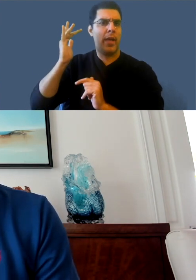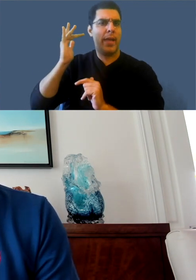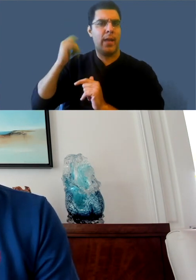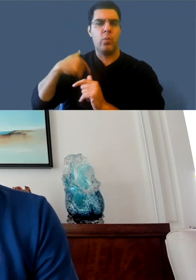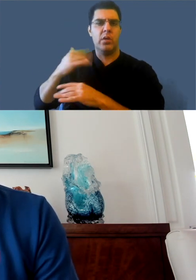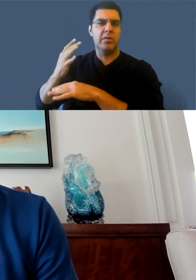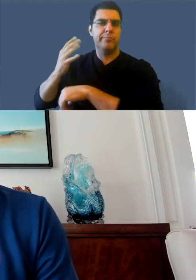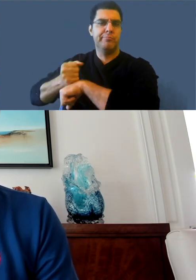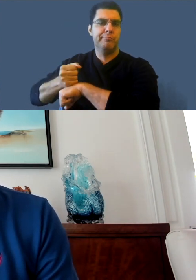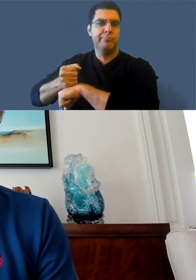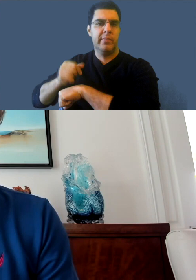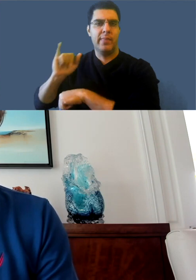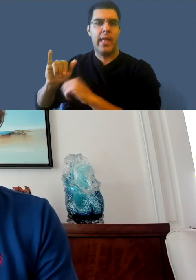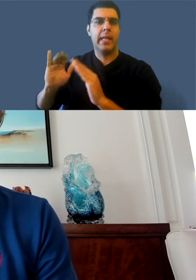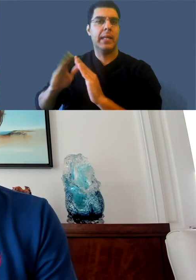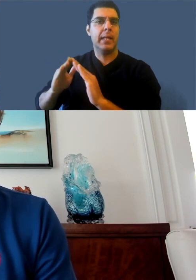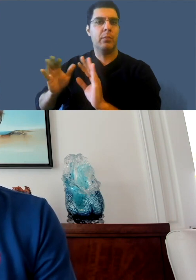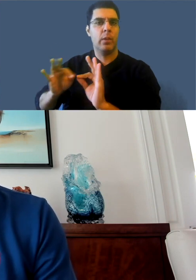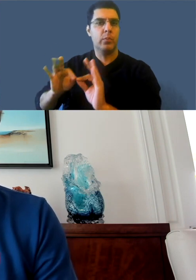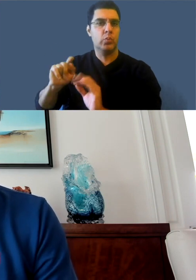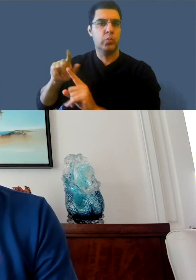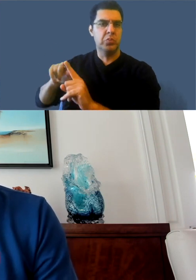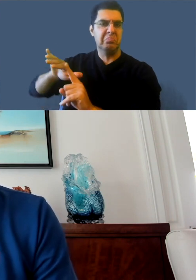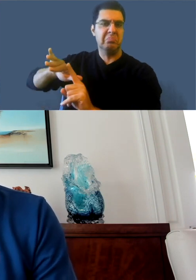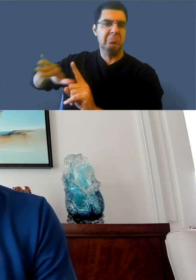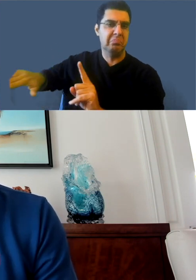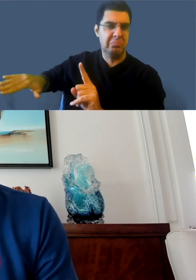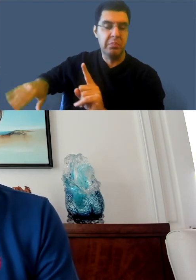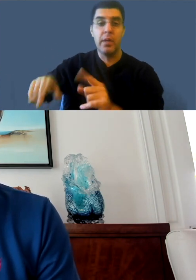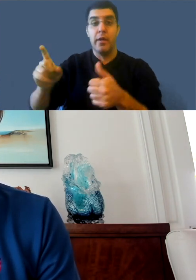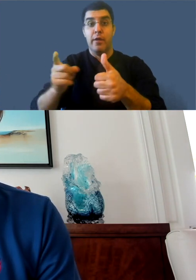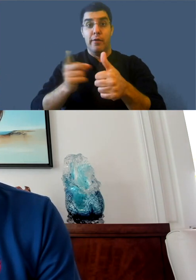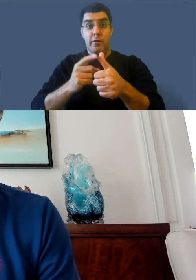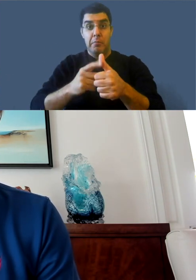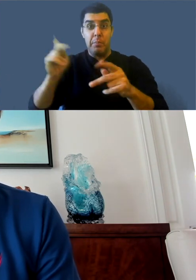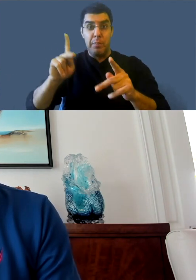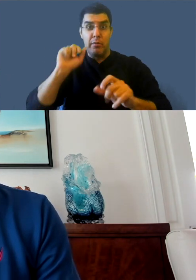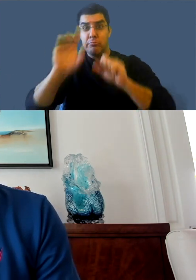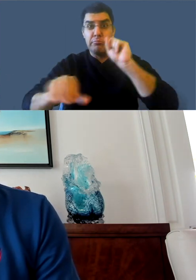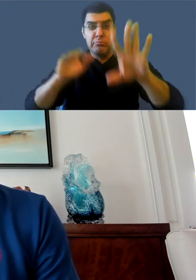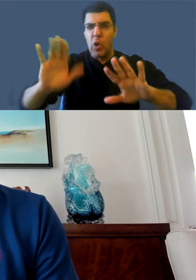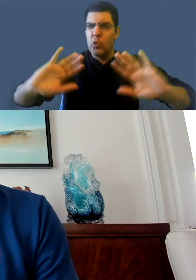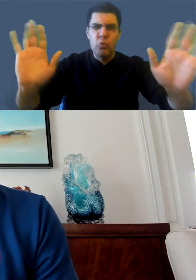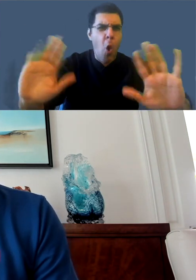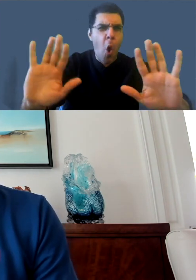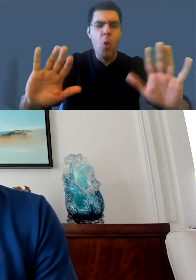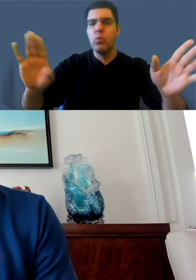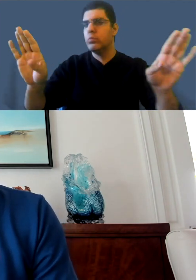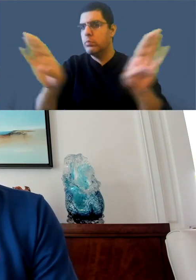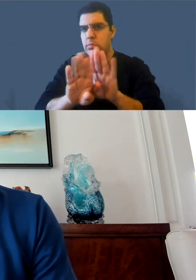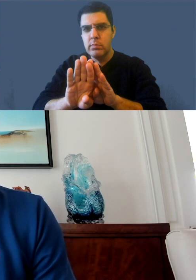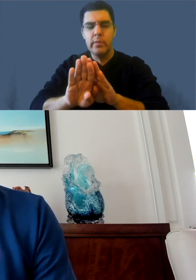But some of the feedback that we've heard one of course is, do not remove community captions. The second one is,